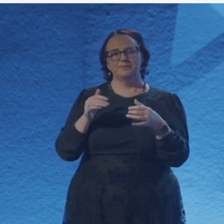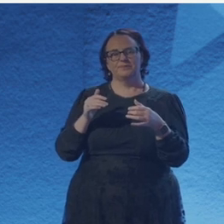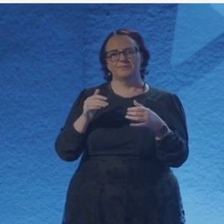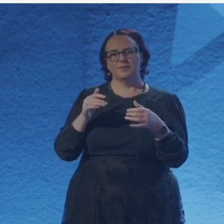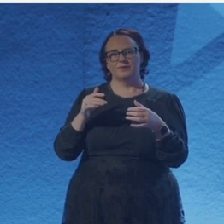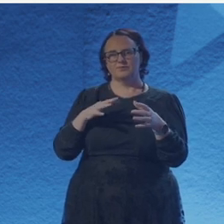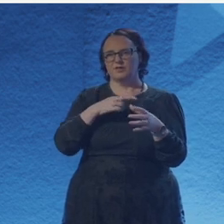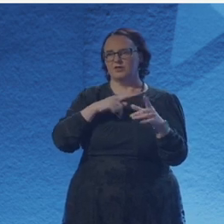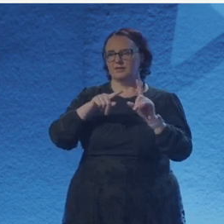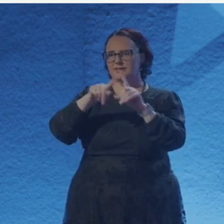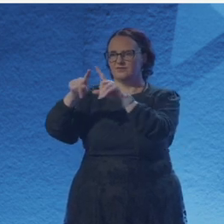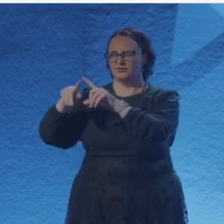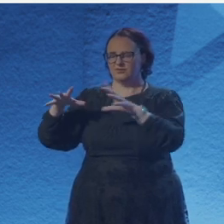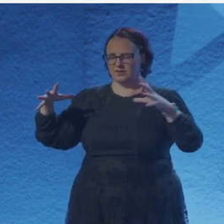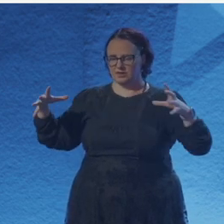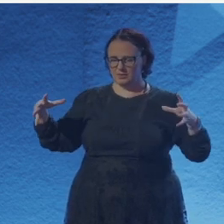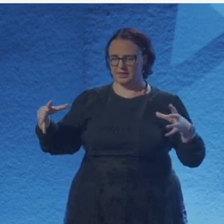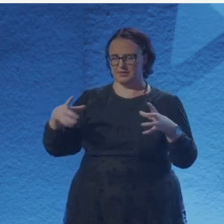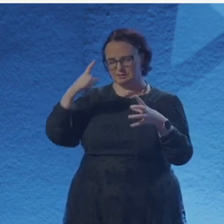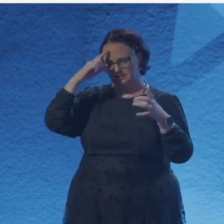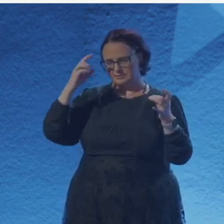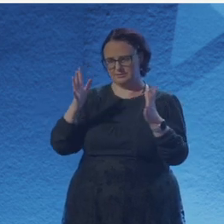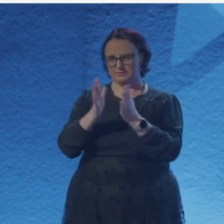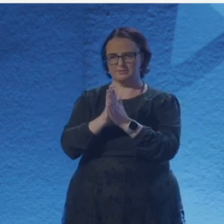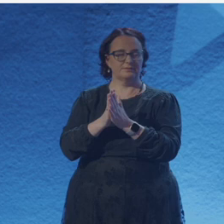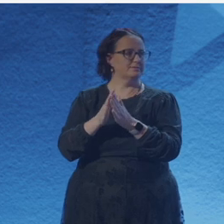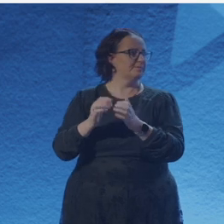that this merge of thinking about science and feeling all this